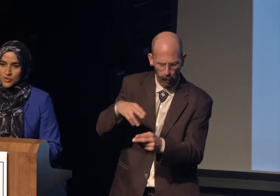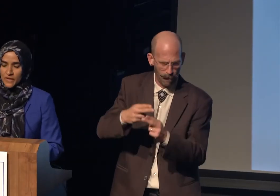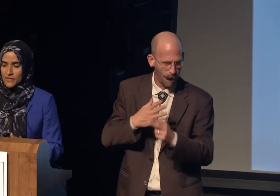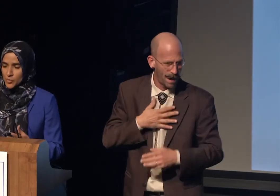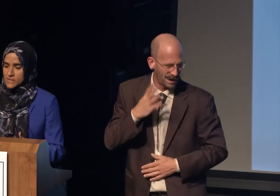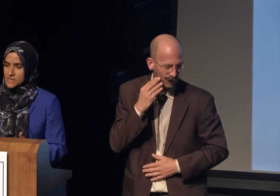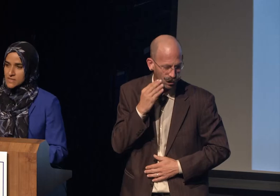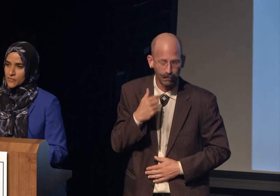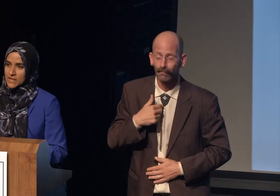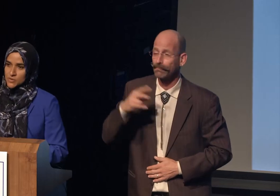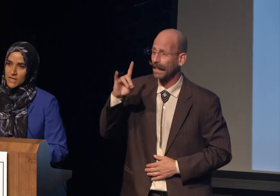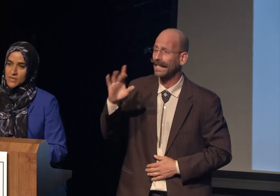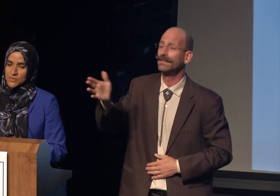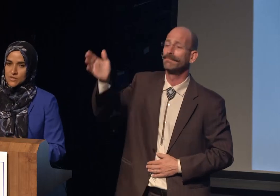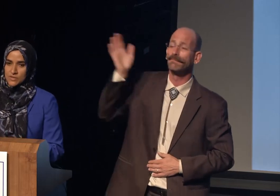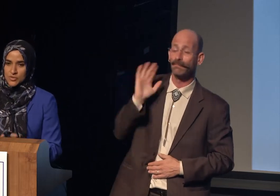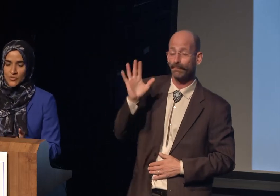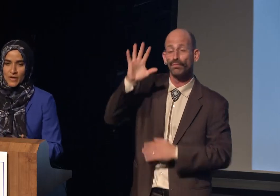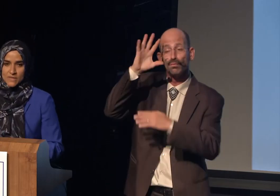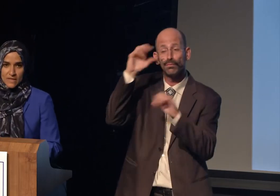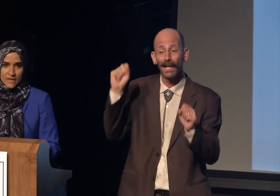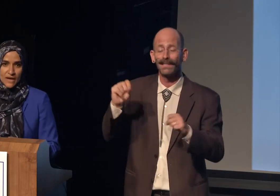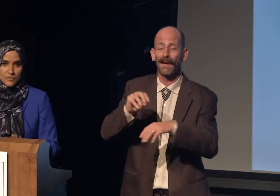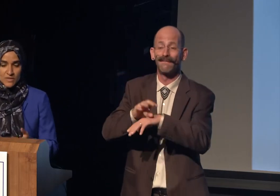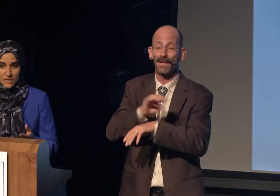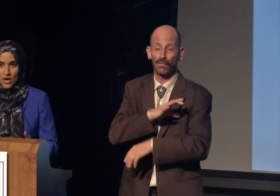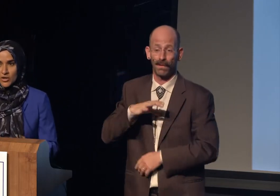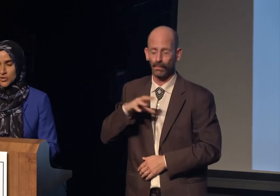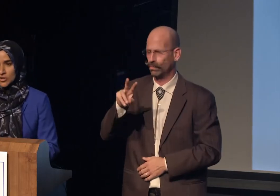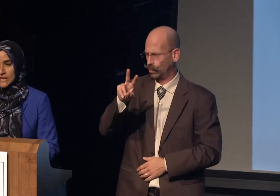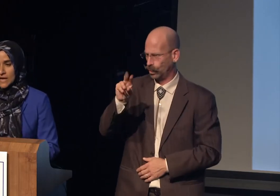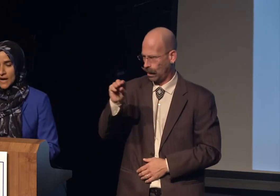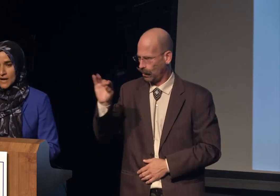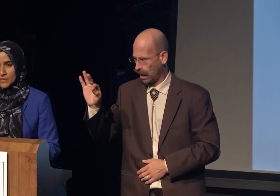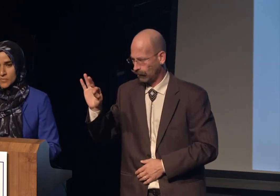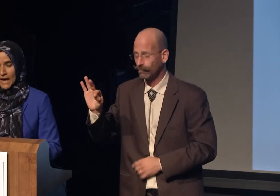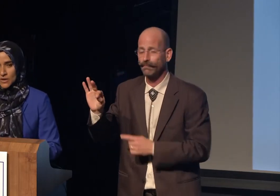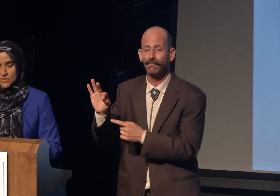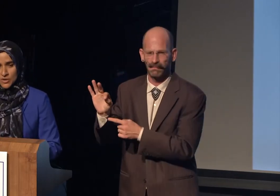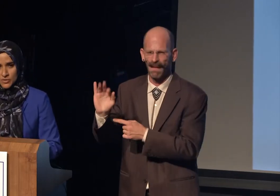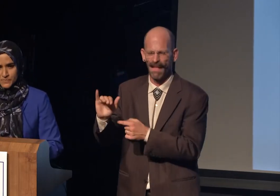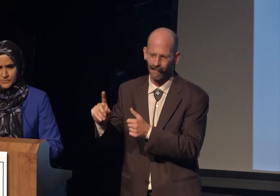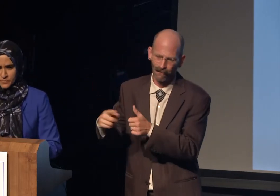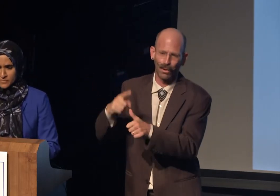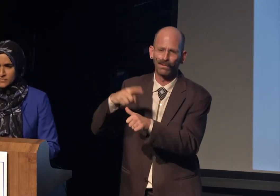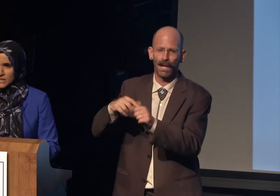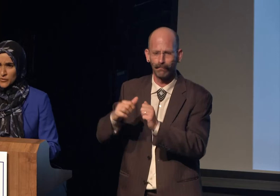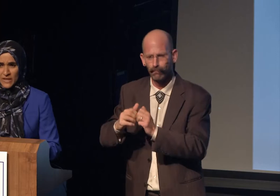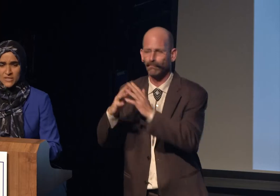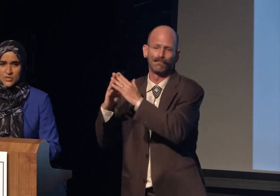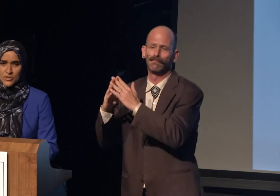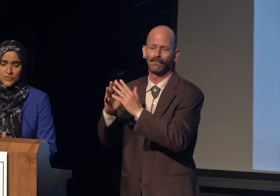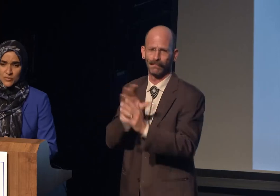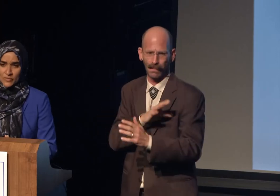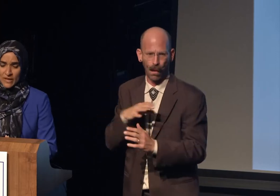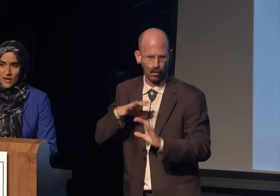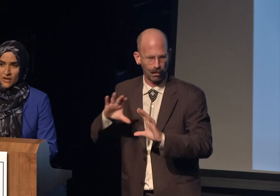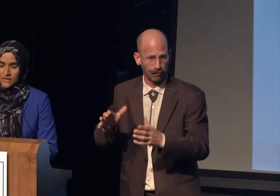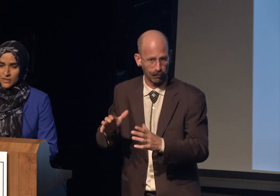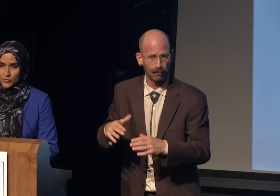on the President's Advisory Council in 2009. It was the inaugural council. In fact, I served with my colleague and friend